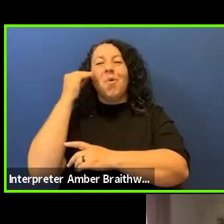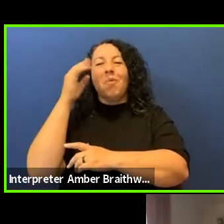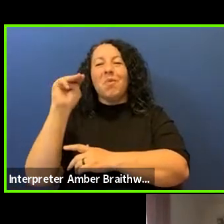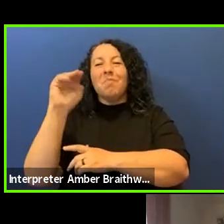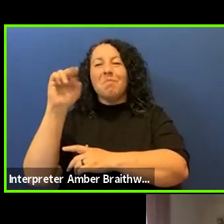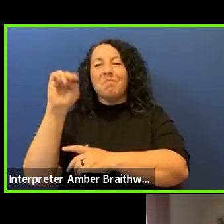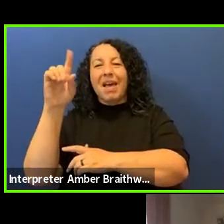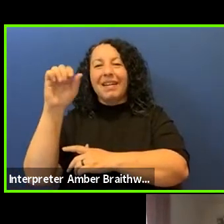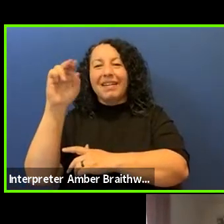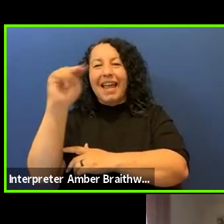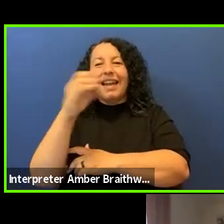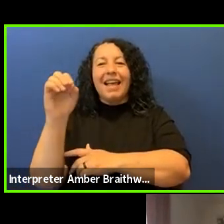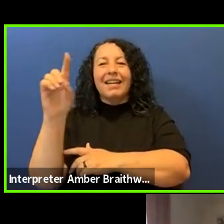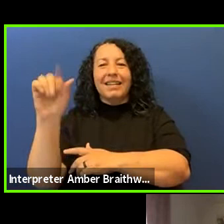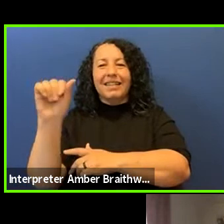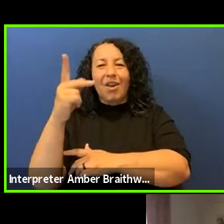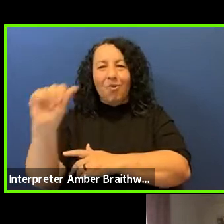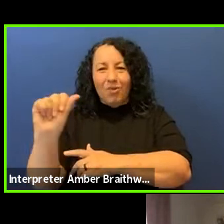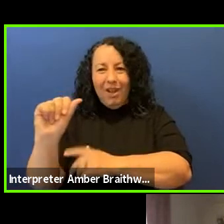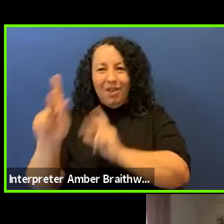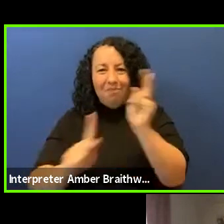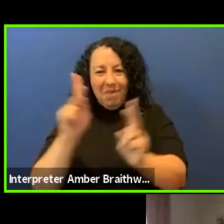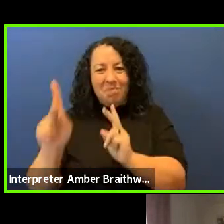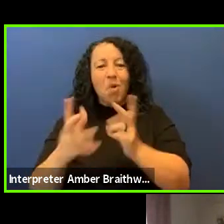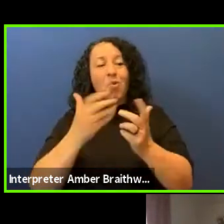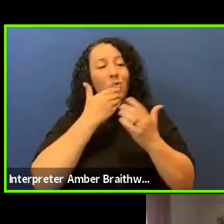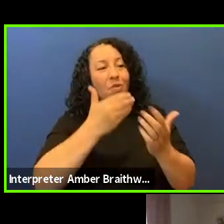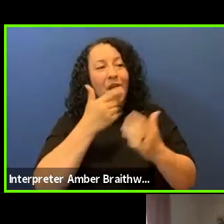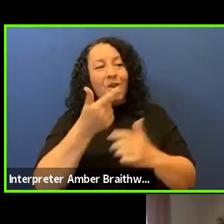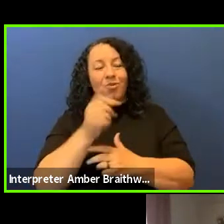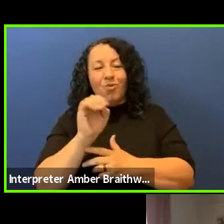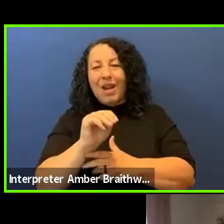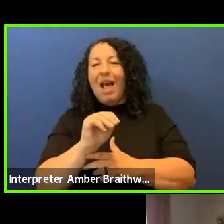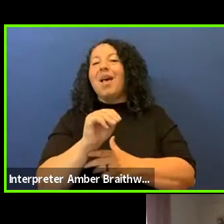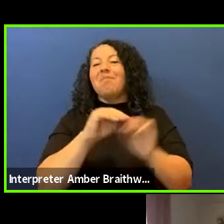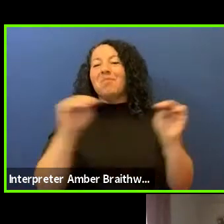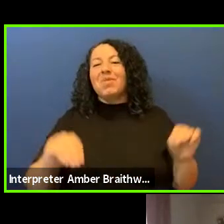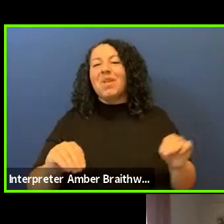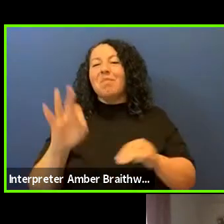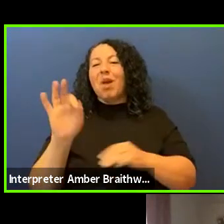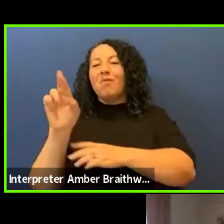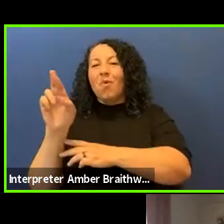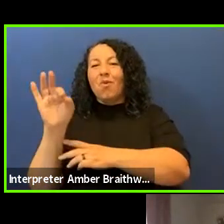I want to thank the Guggenheim Museum and For Freedoms for inviting Suzan Harjo and myself